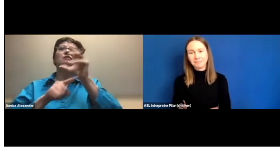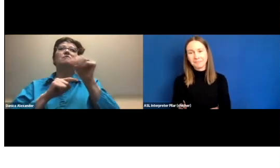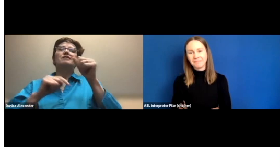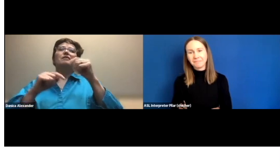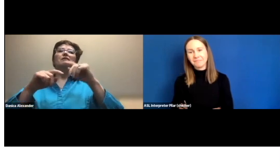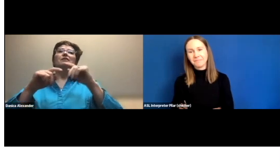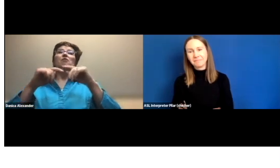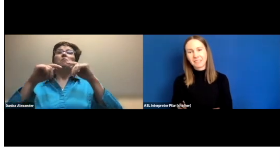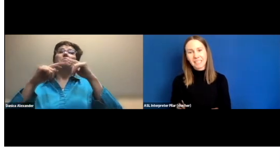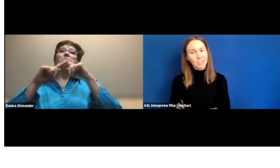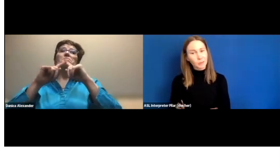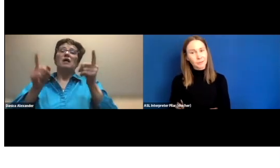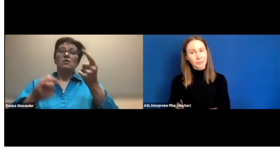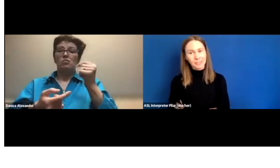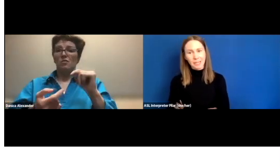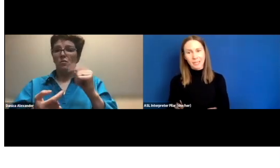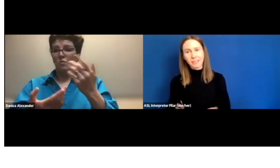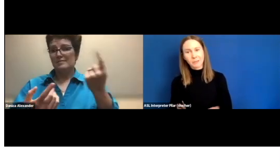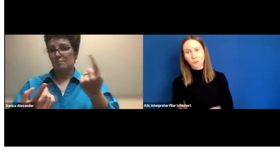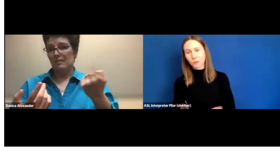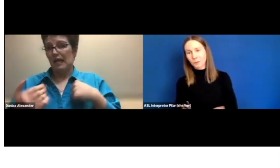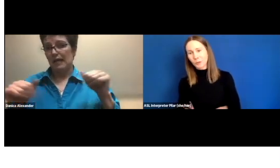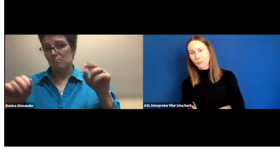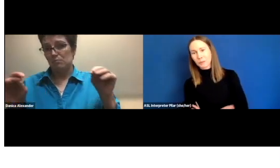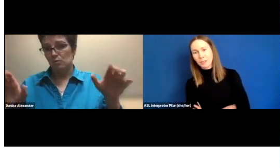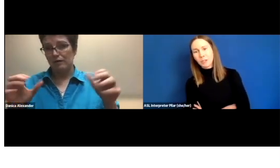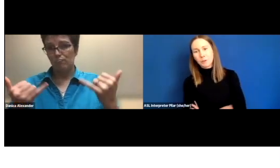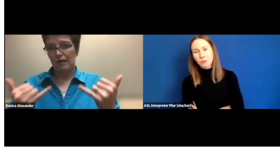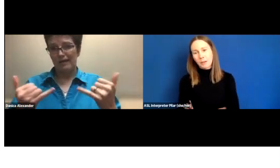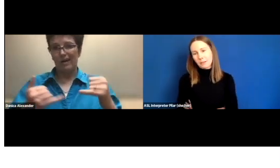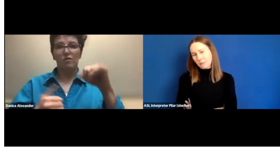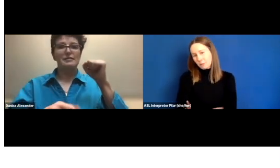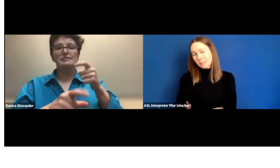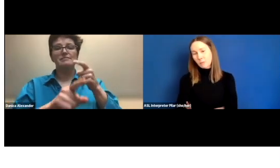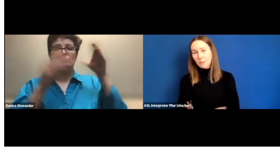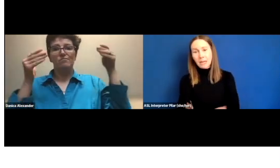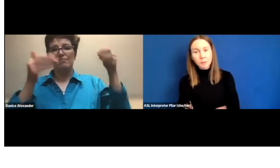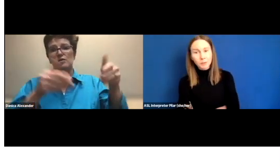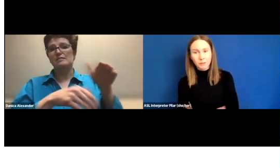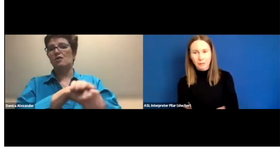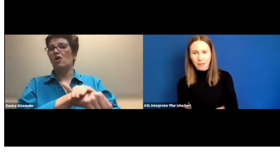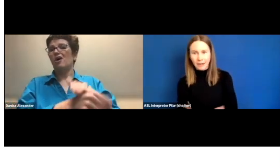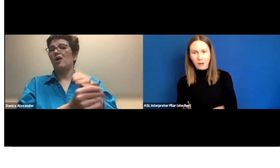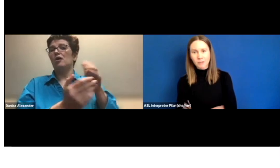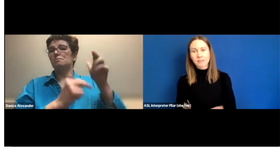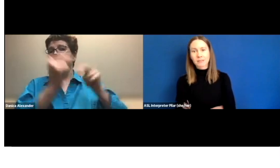It's really fascinating and wonderful but the reason why I'm able to do that right now is